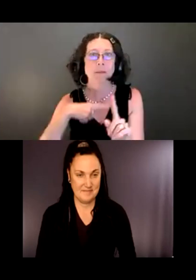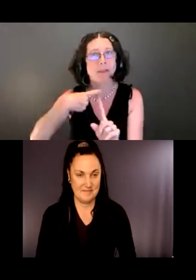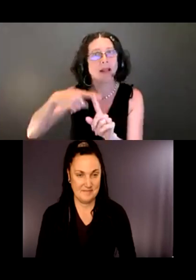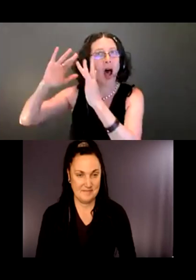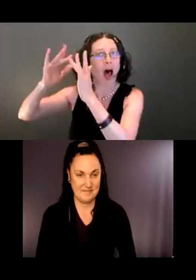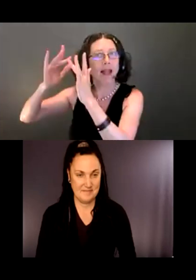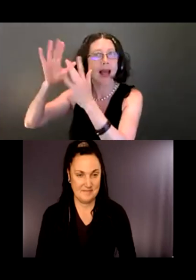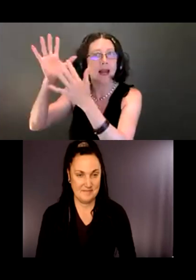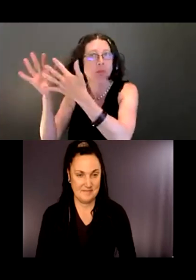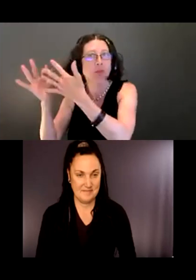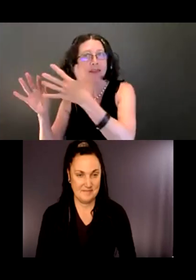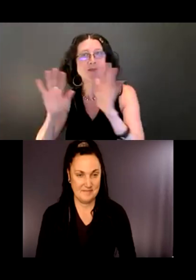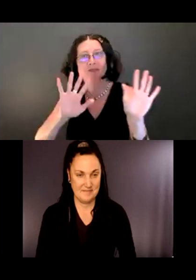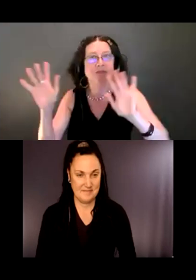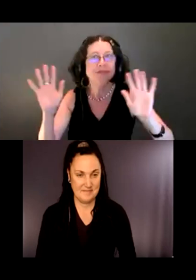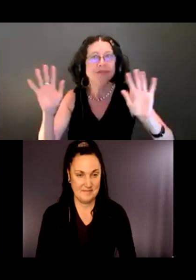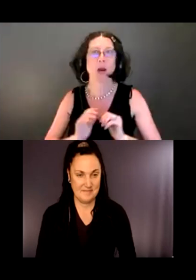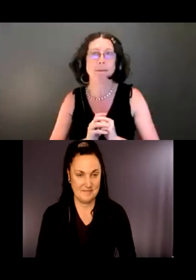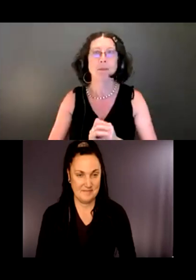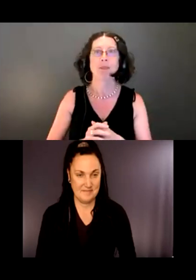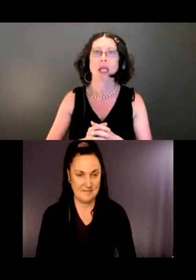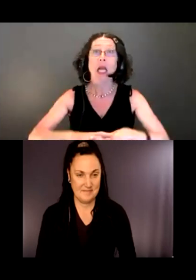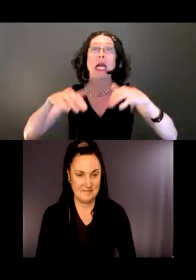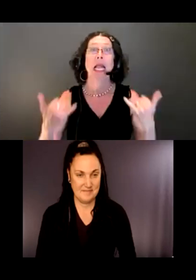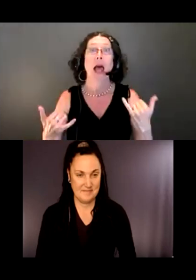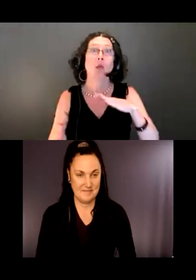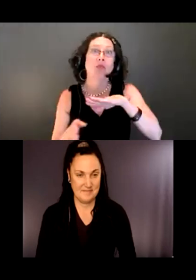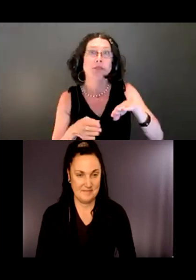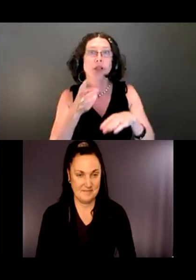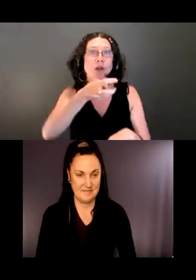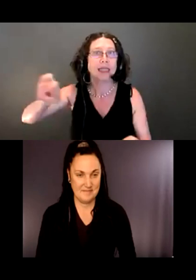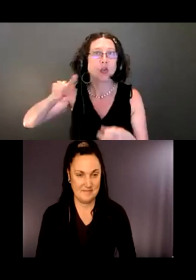So next, what we're going to do is transition into the discussion.